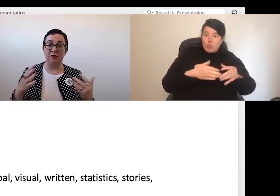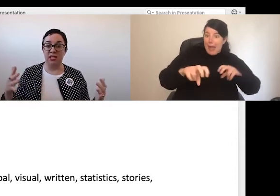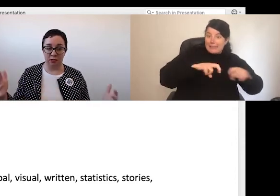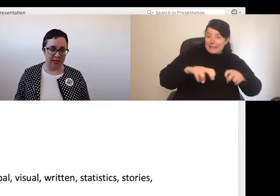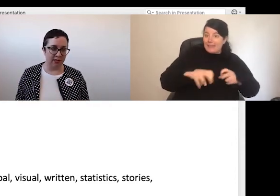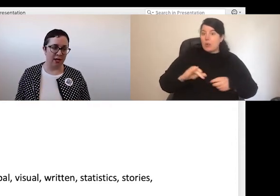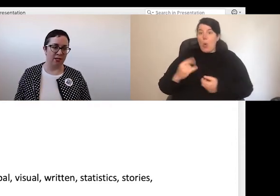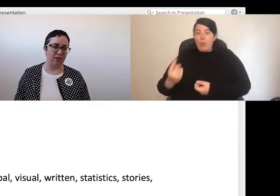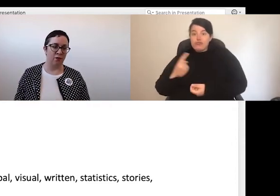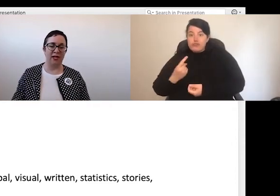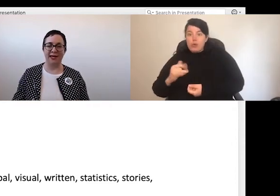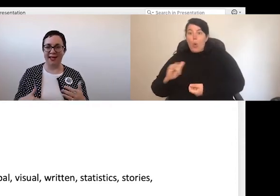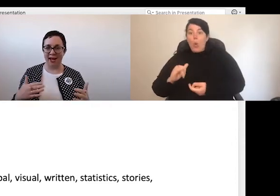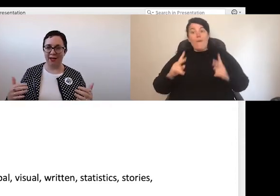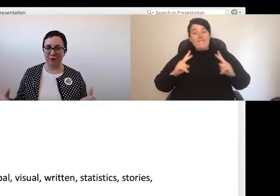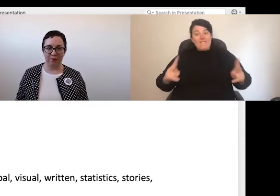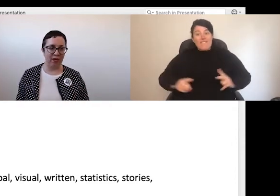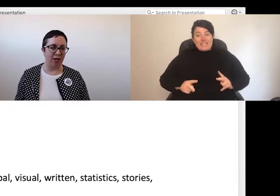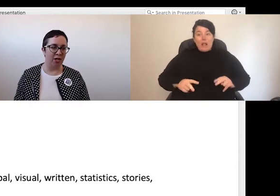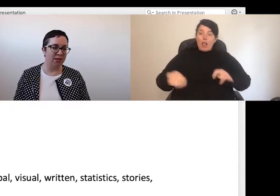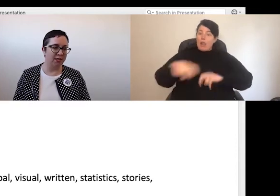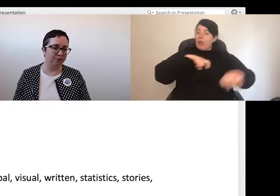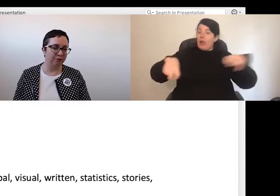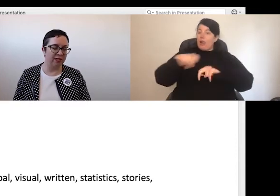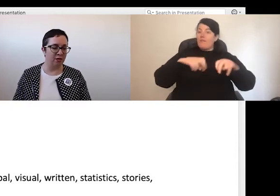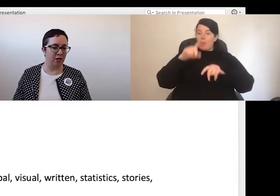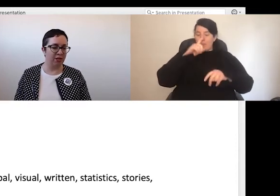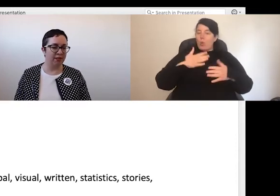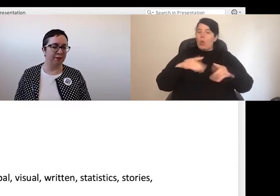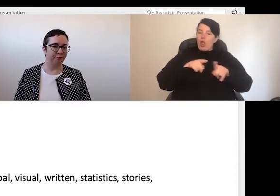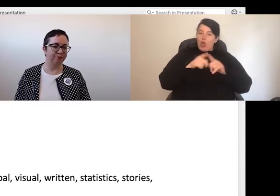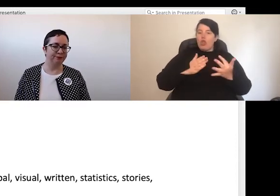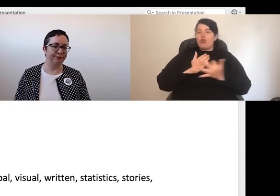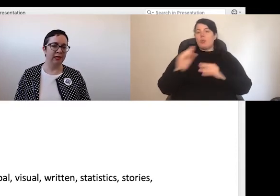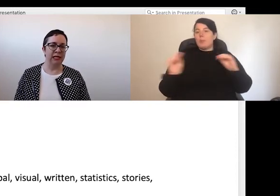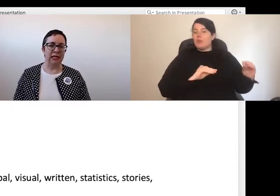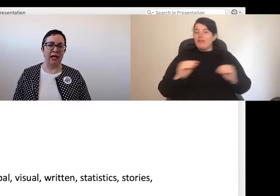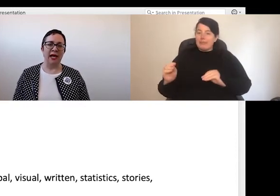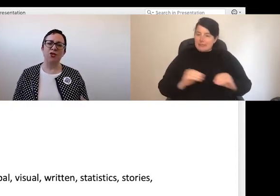physical exercises for calensthectic learns.